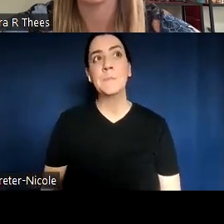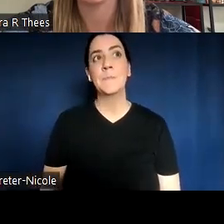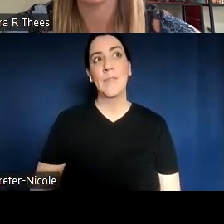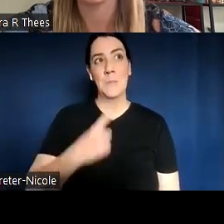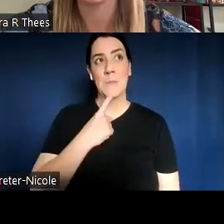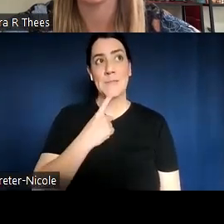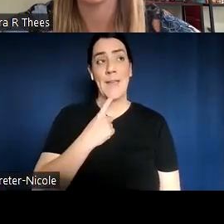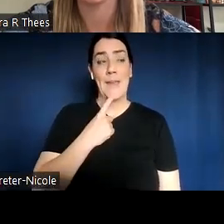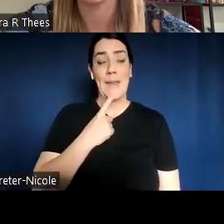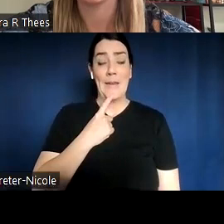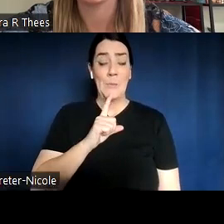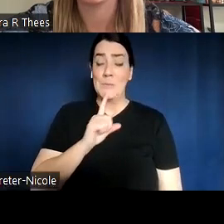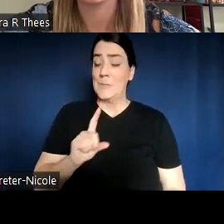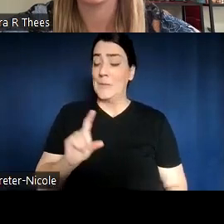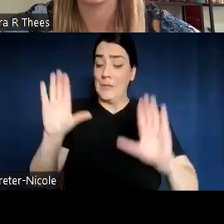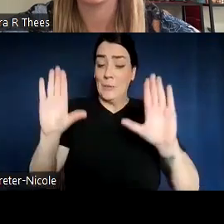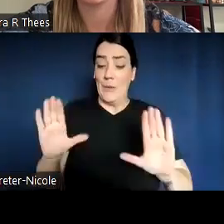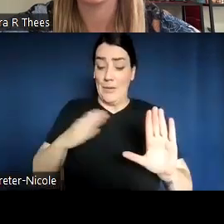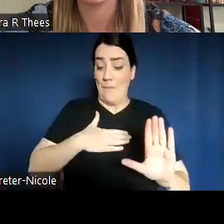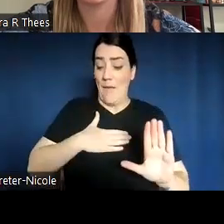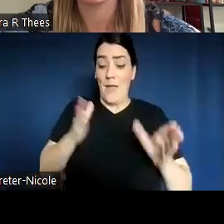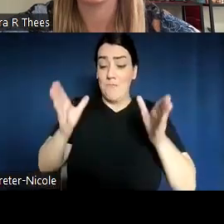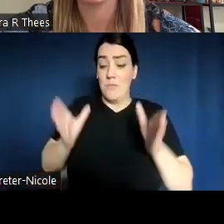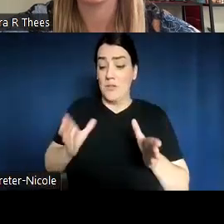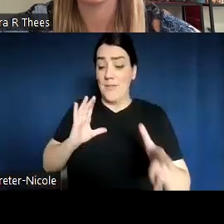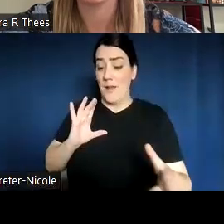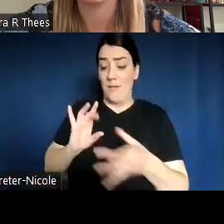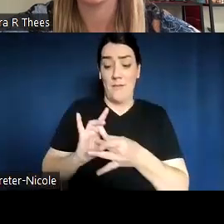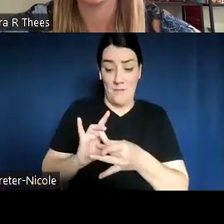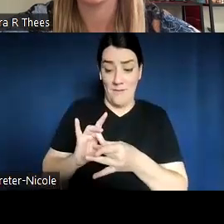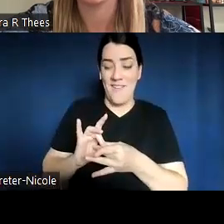The person that I was connected with was at a university that was a little bit bigger